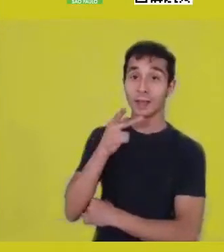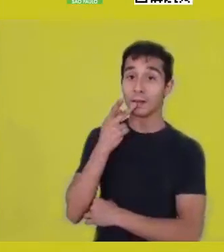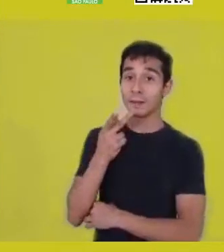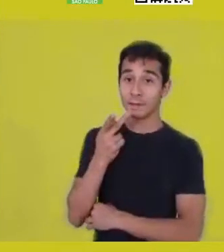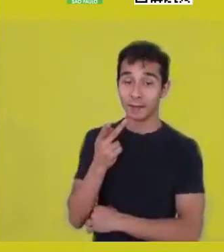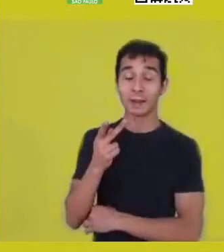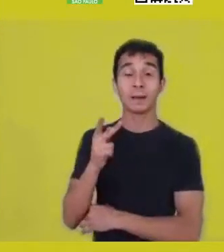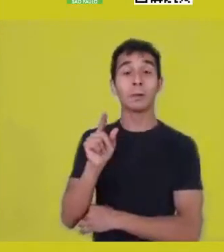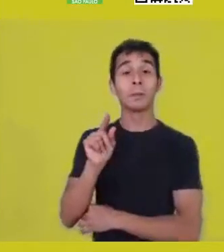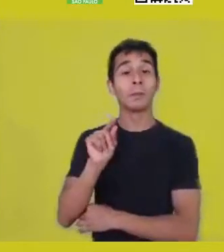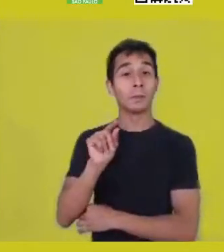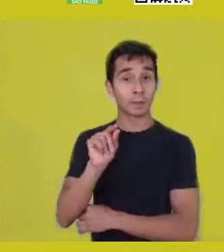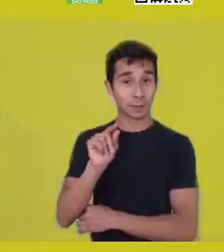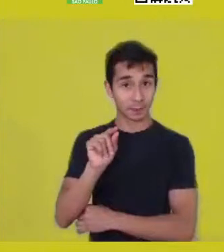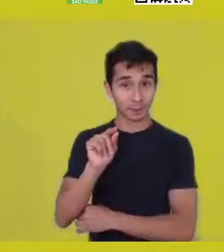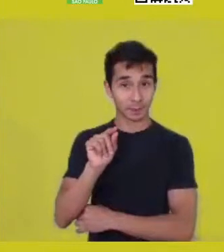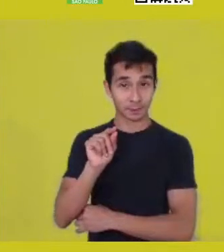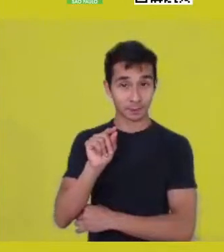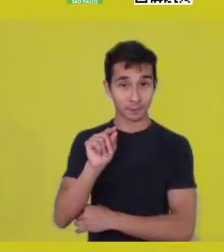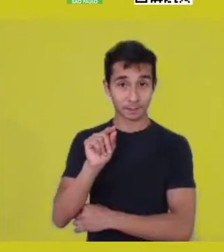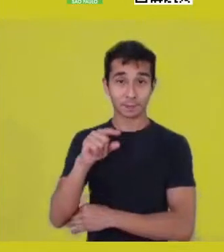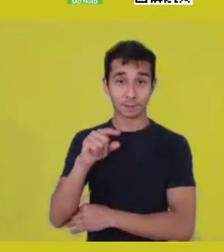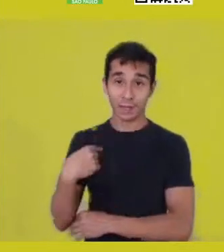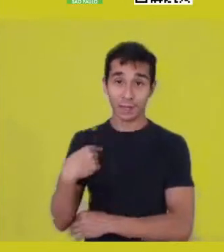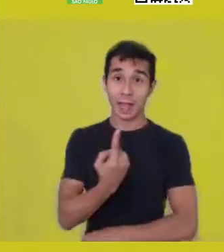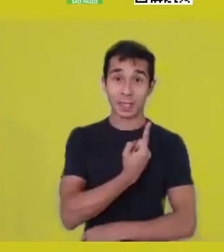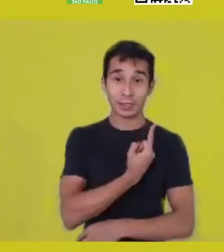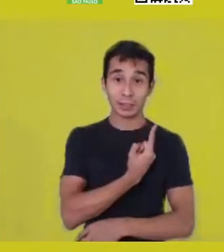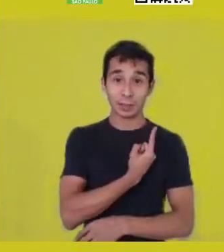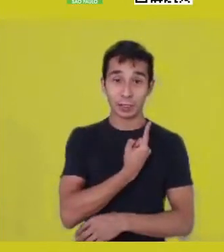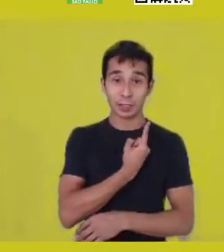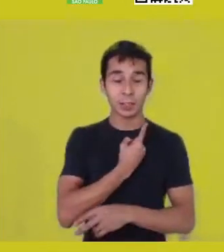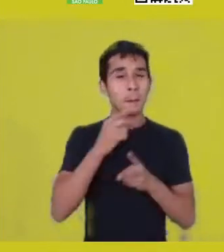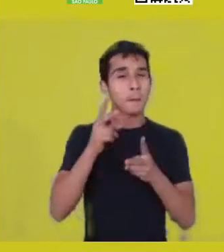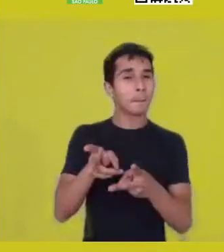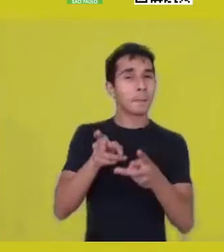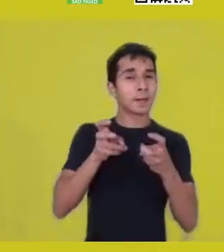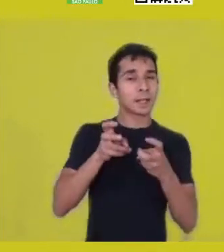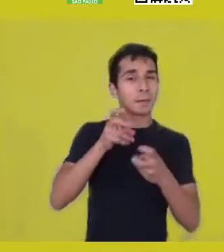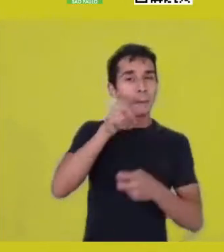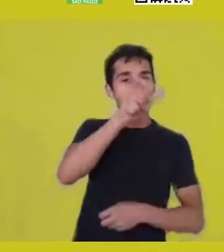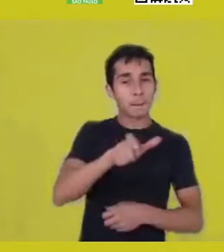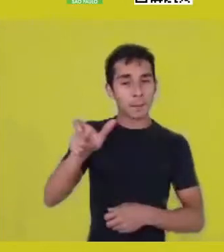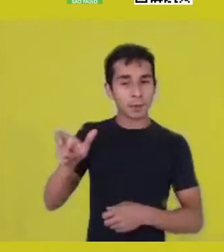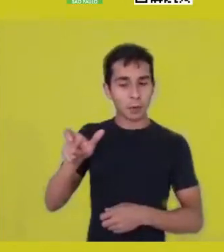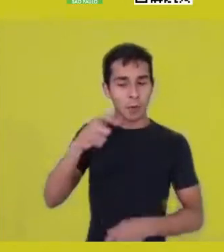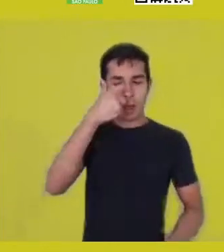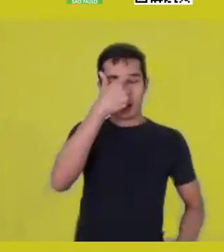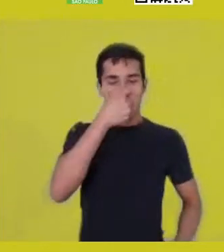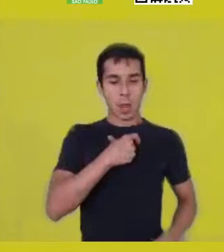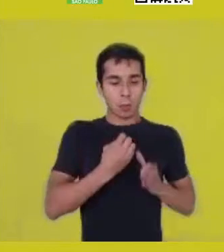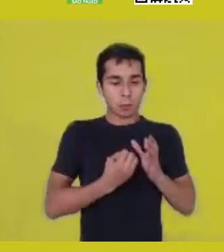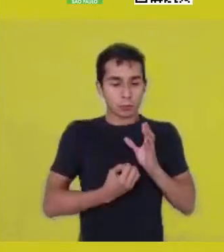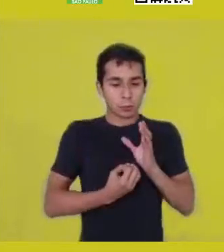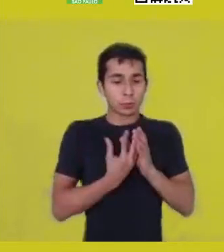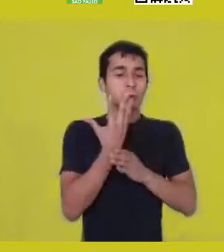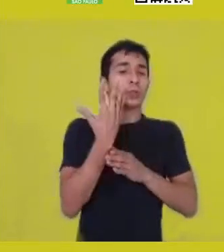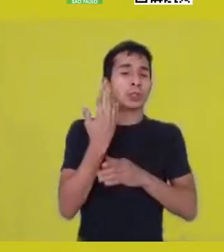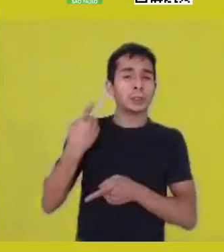an ontological perception of the individual: I was yesterday, I am today, because I will be tomorrow.